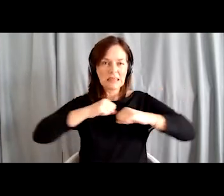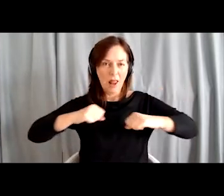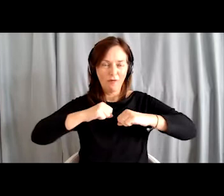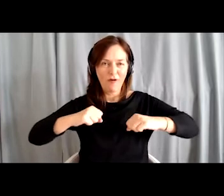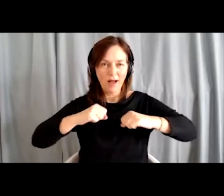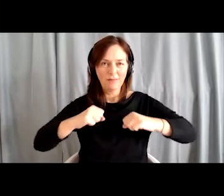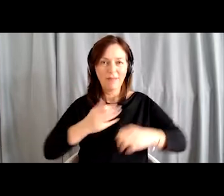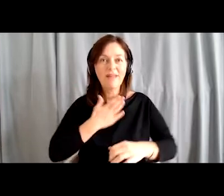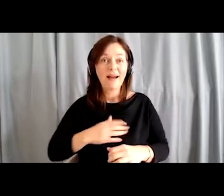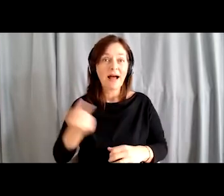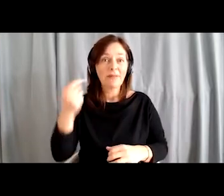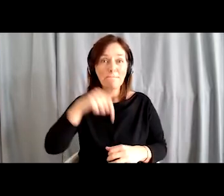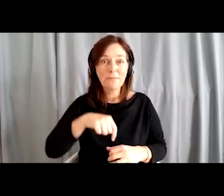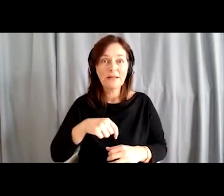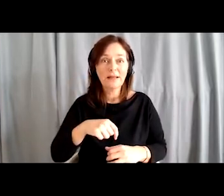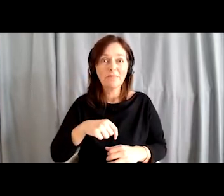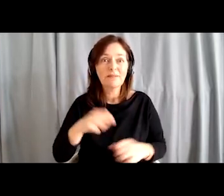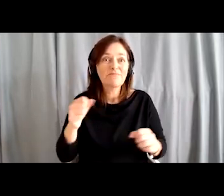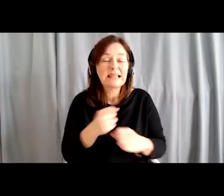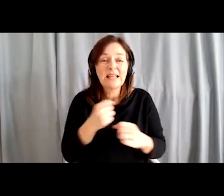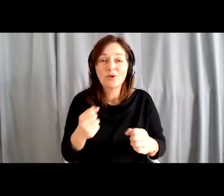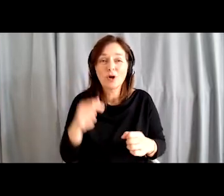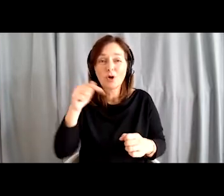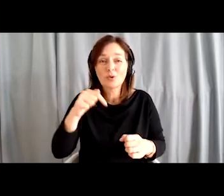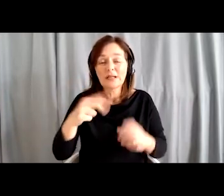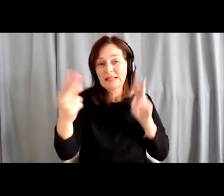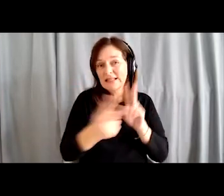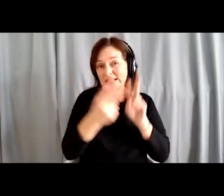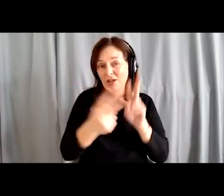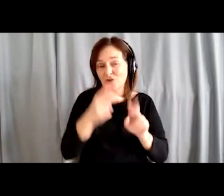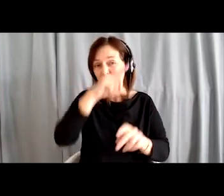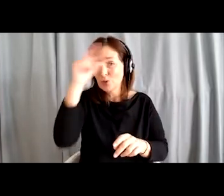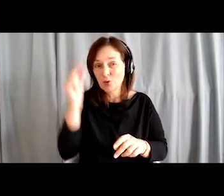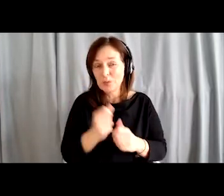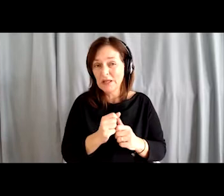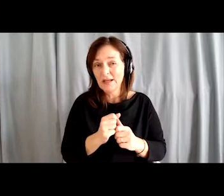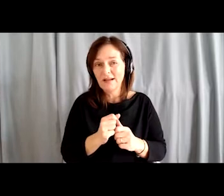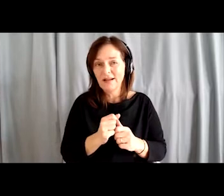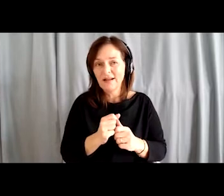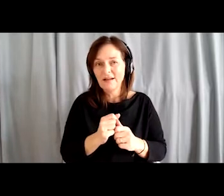I love coming here because we meet with other people. Everything is guided.